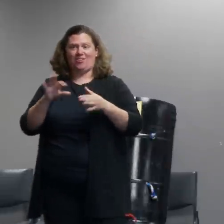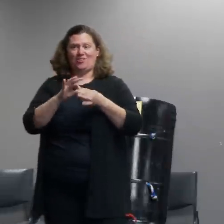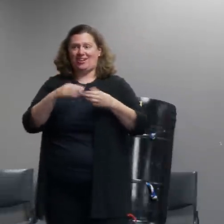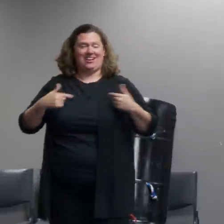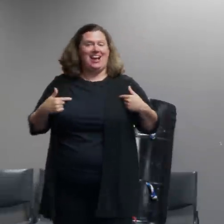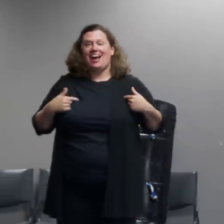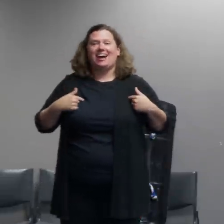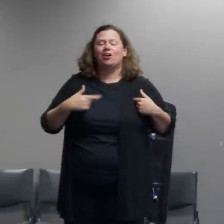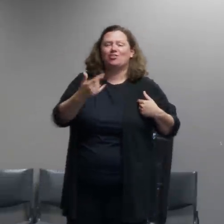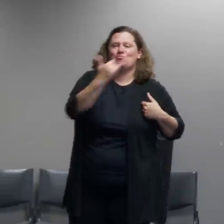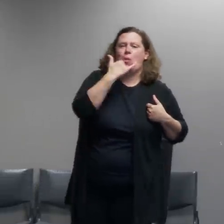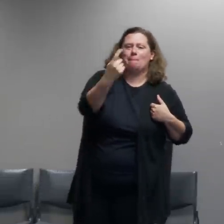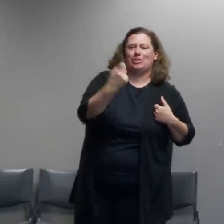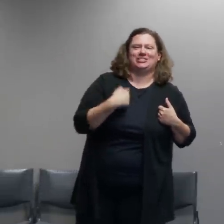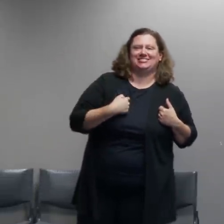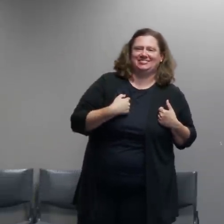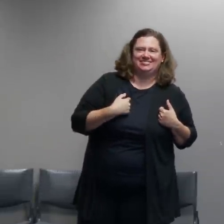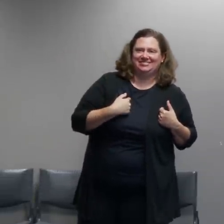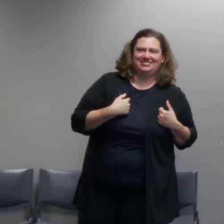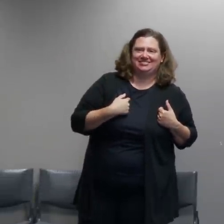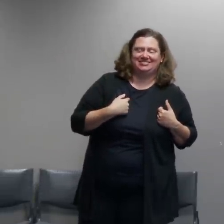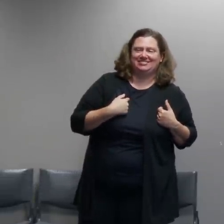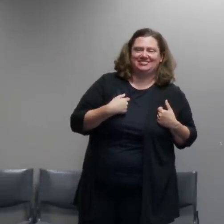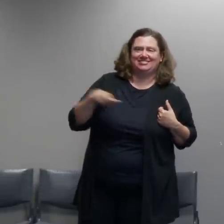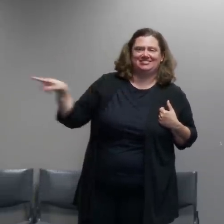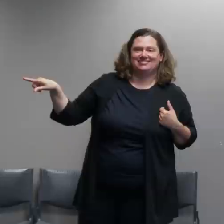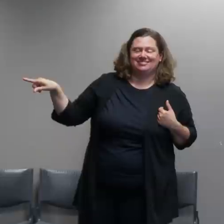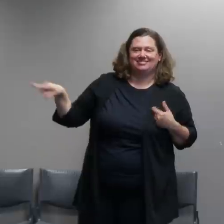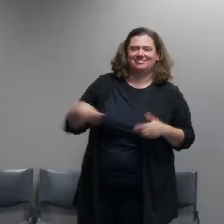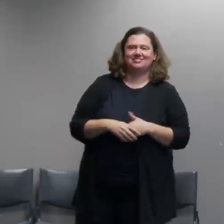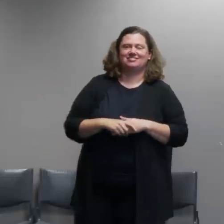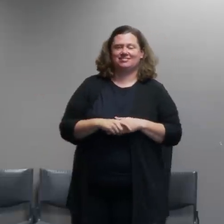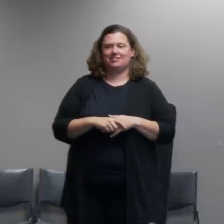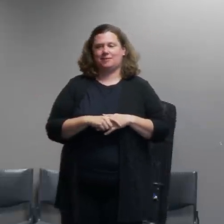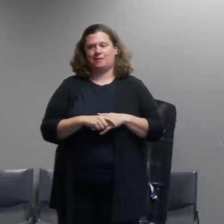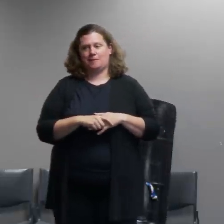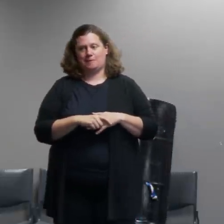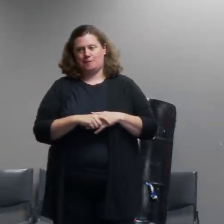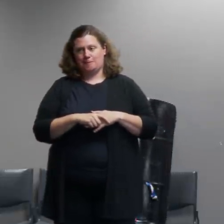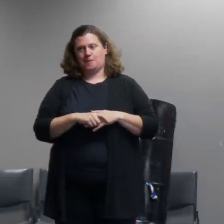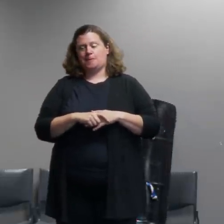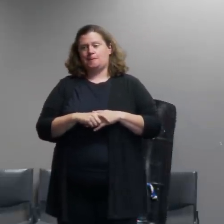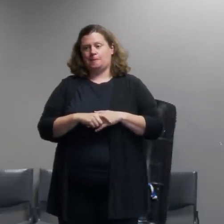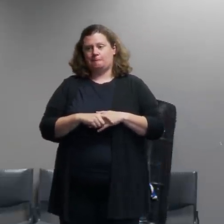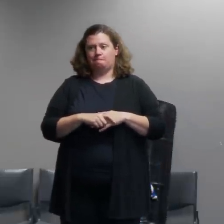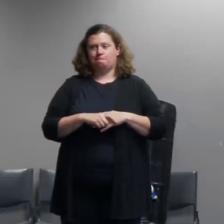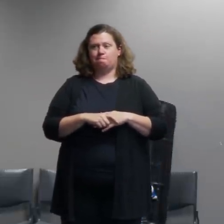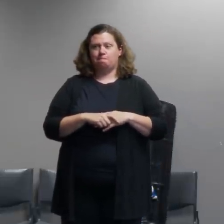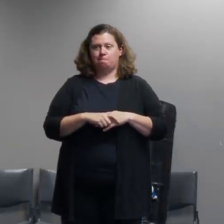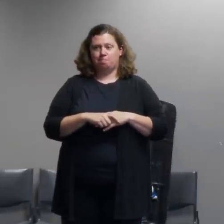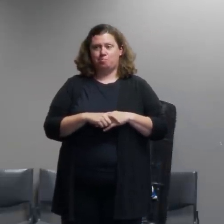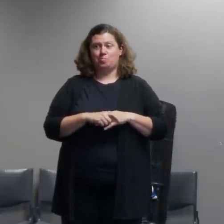authorities themselves it does complicate things